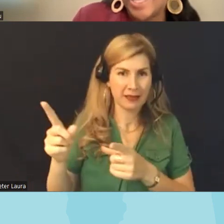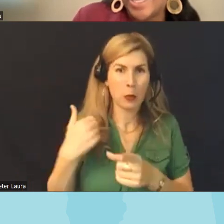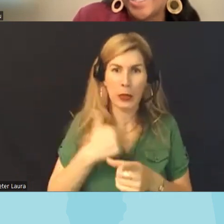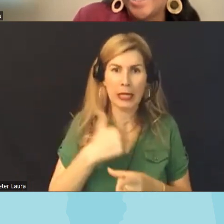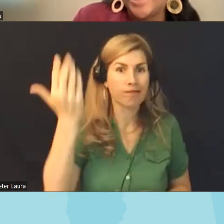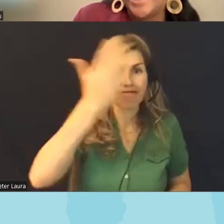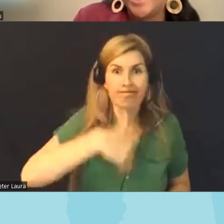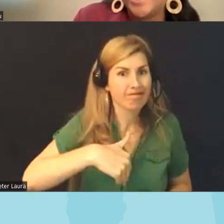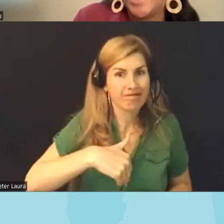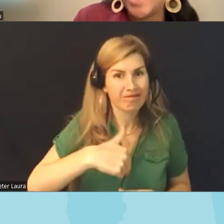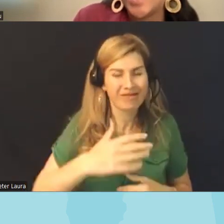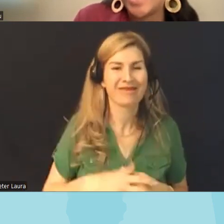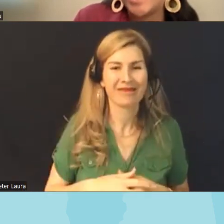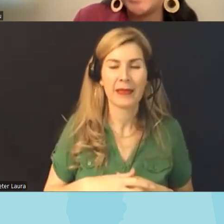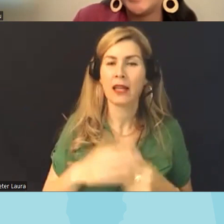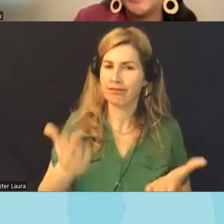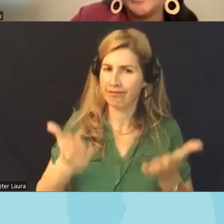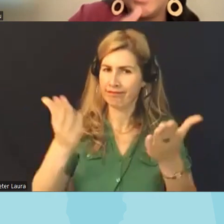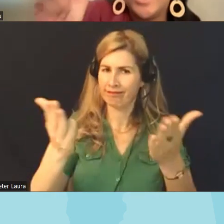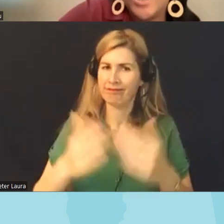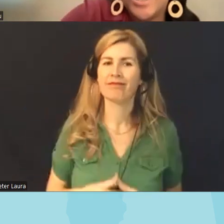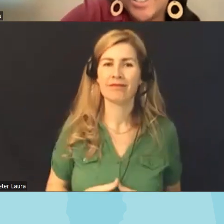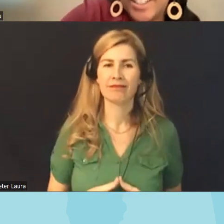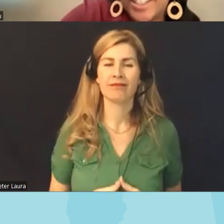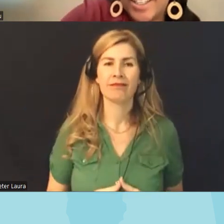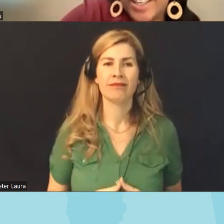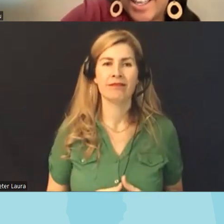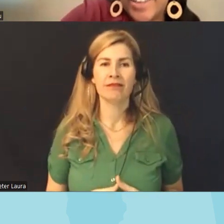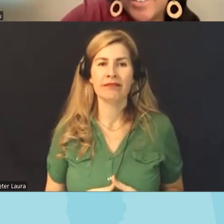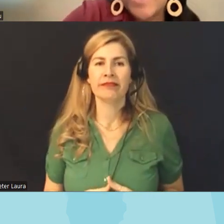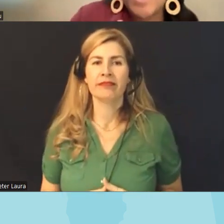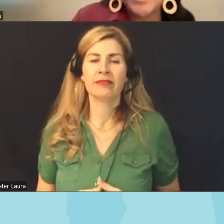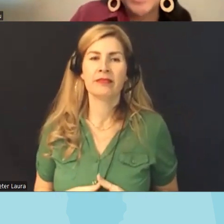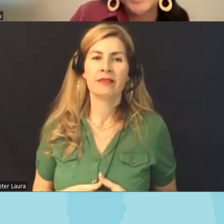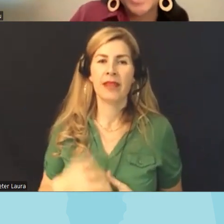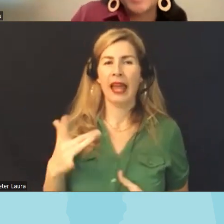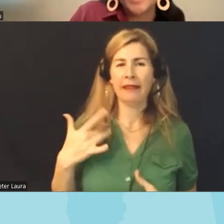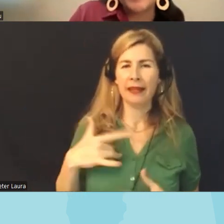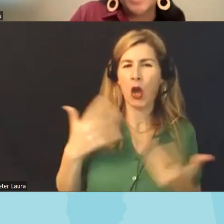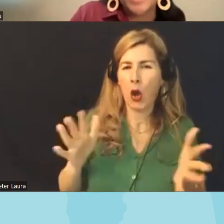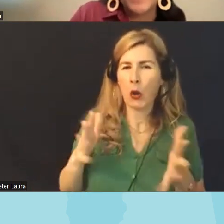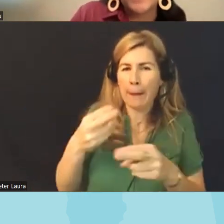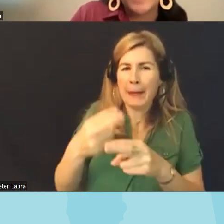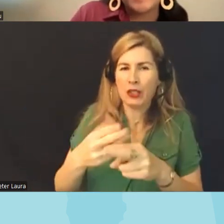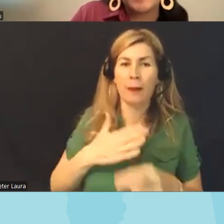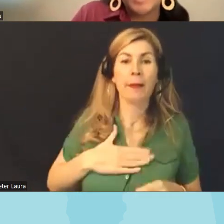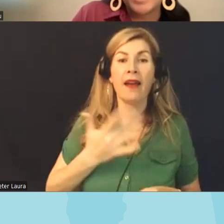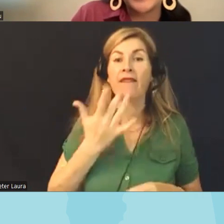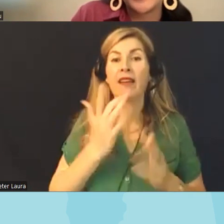recommended I feel like I've mentioned this but my favorite band book is the